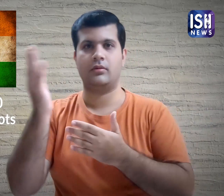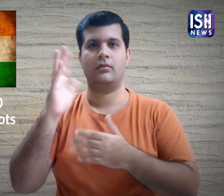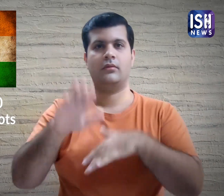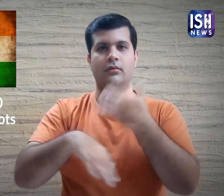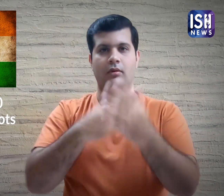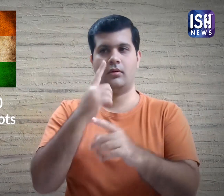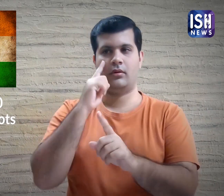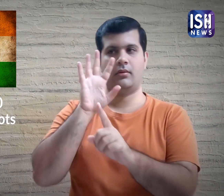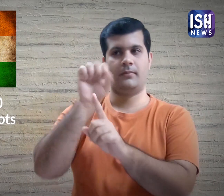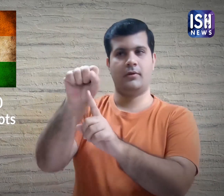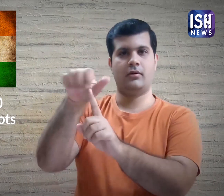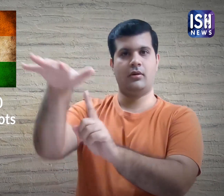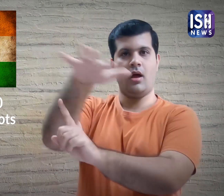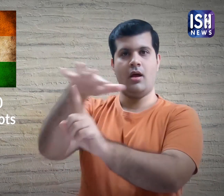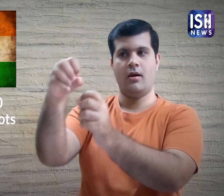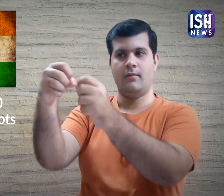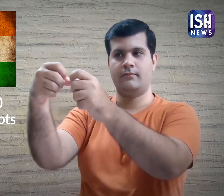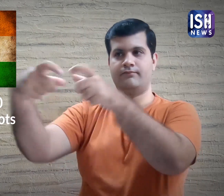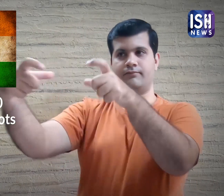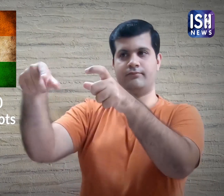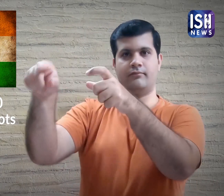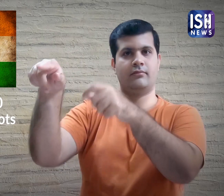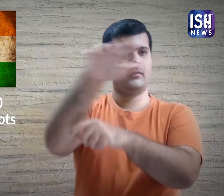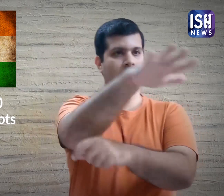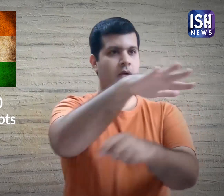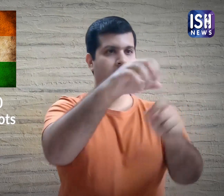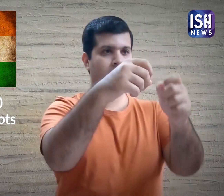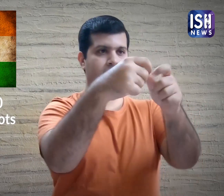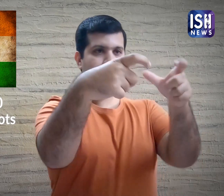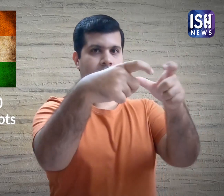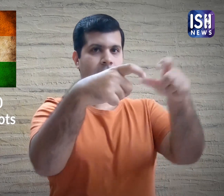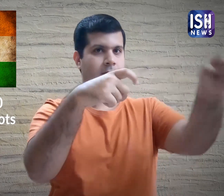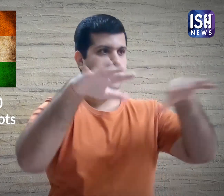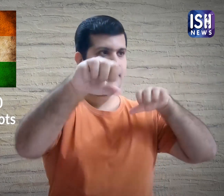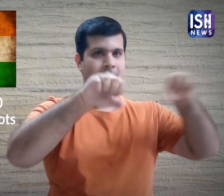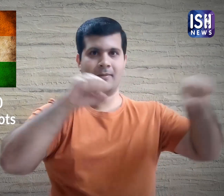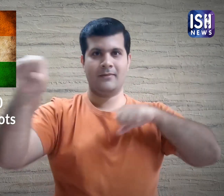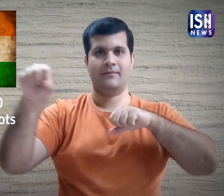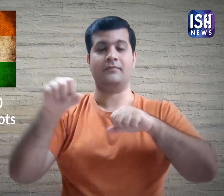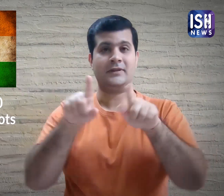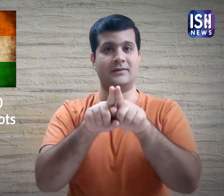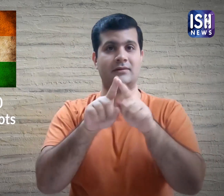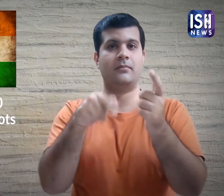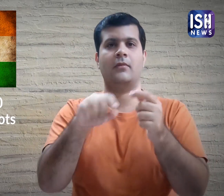This helped the government identify hotspot areas.